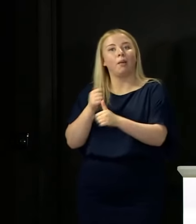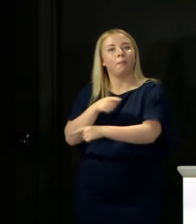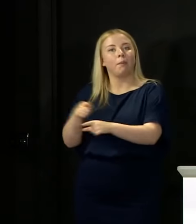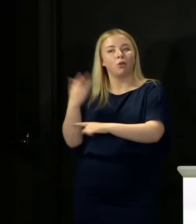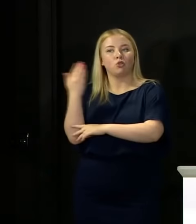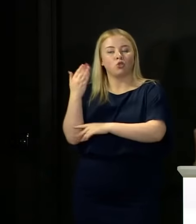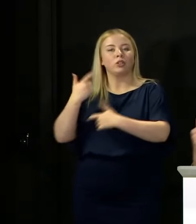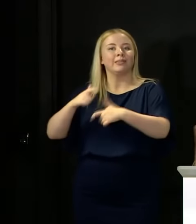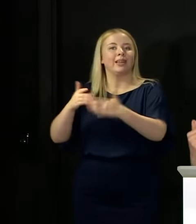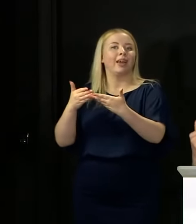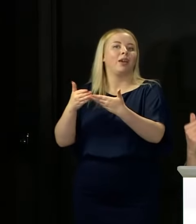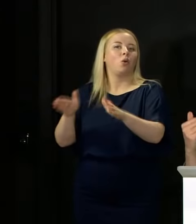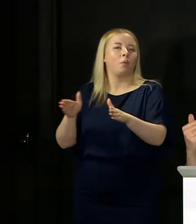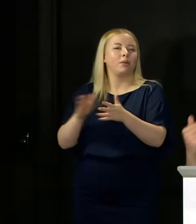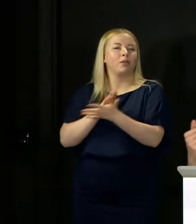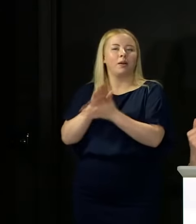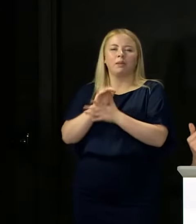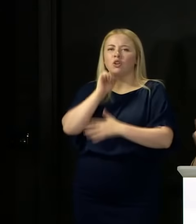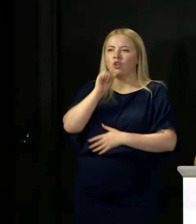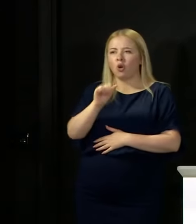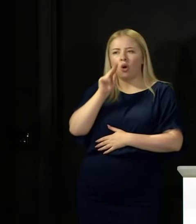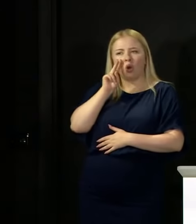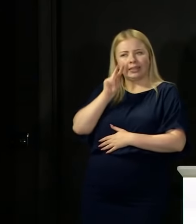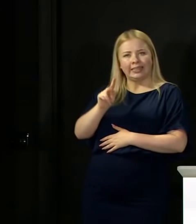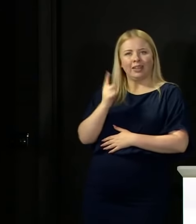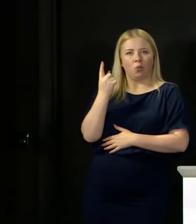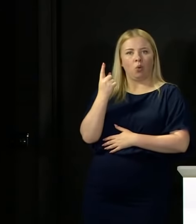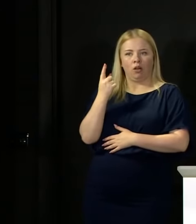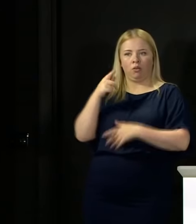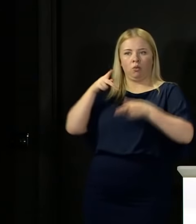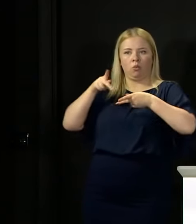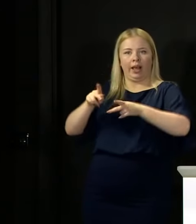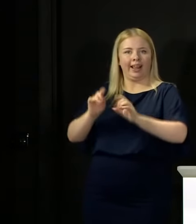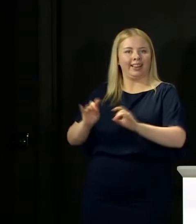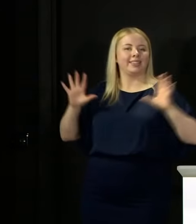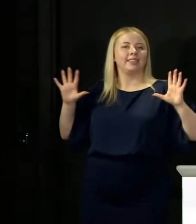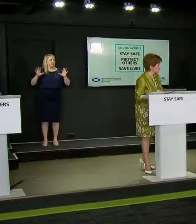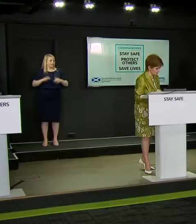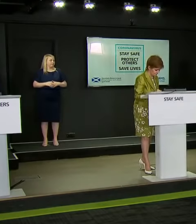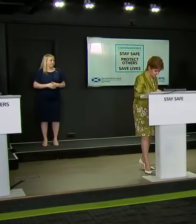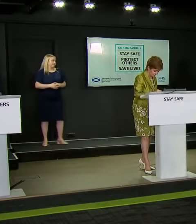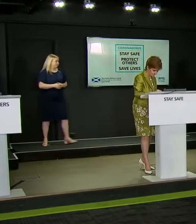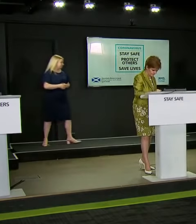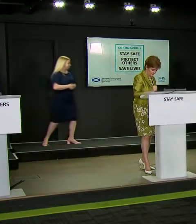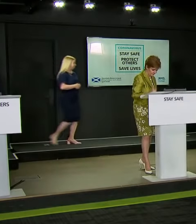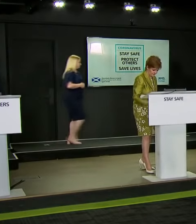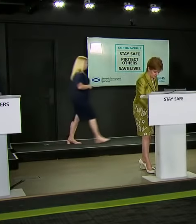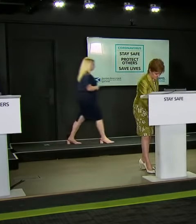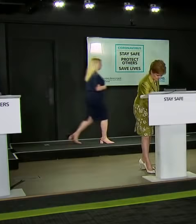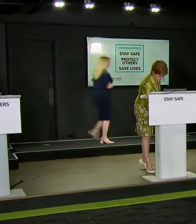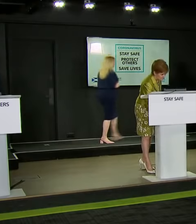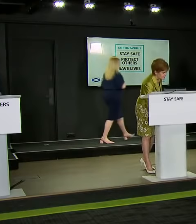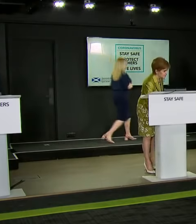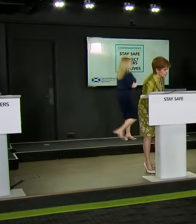So don't always see it in one direction, it may be actually more in the other. John. Thanks First Minister.